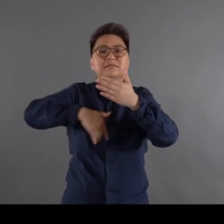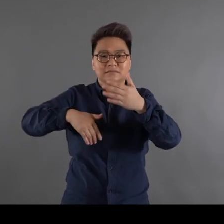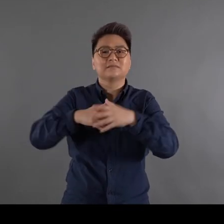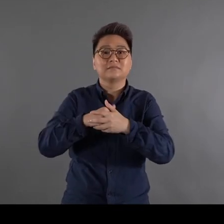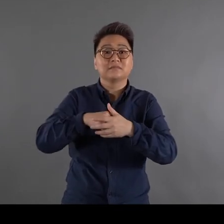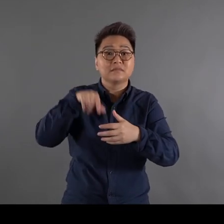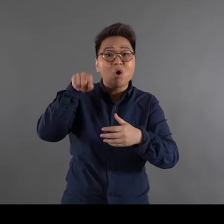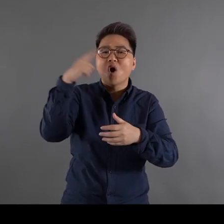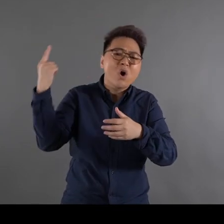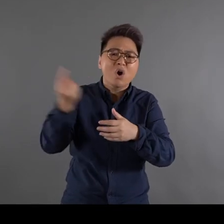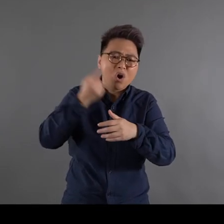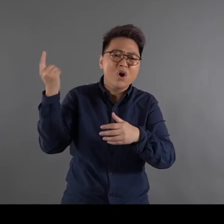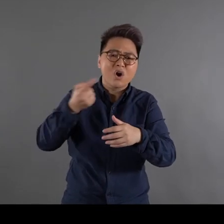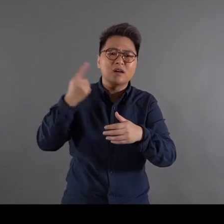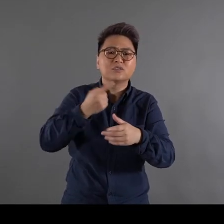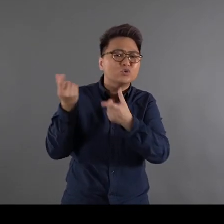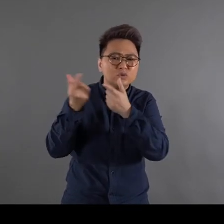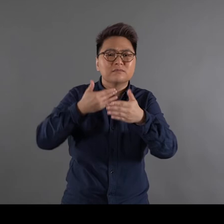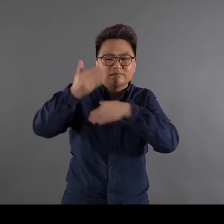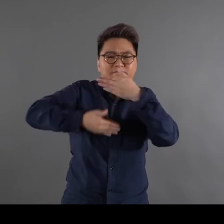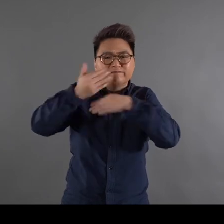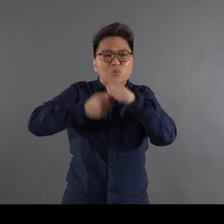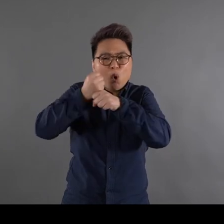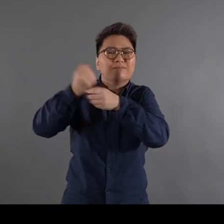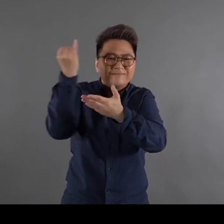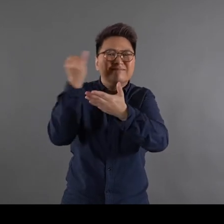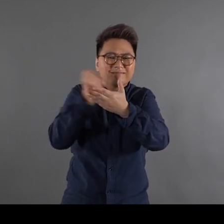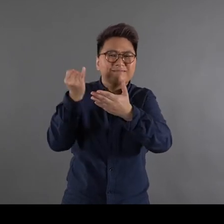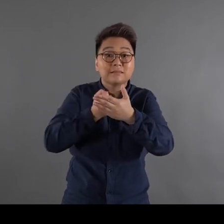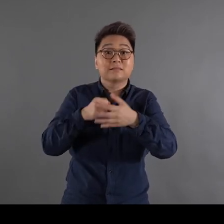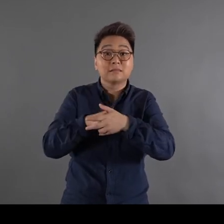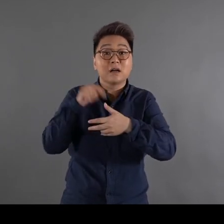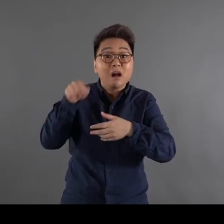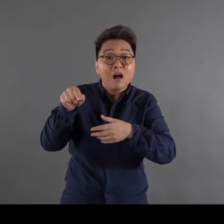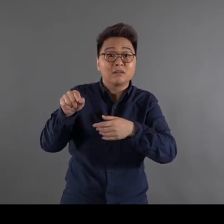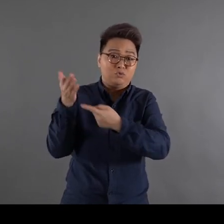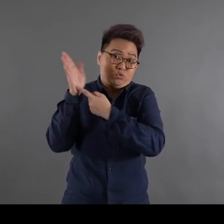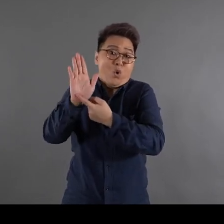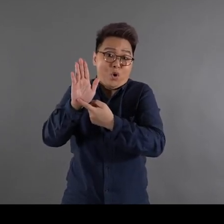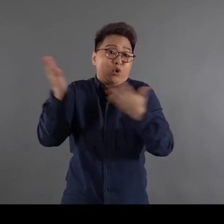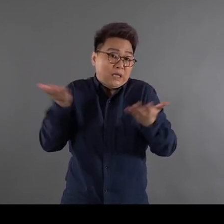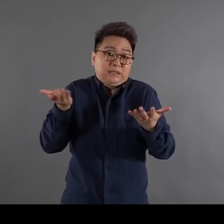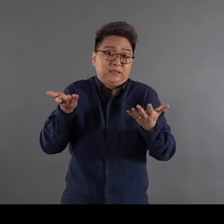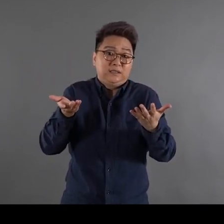You’ve always got something to do What is your subject of the painting? I don’t really know myself